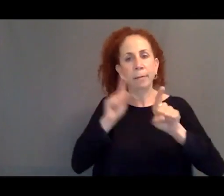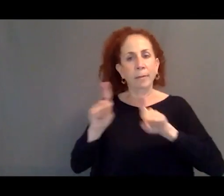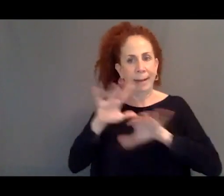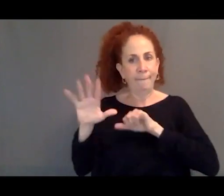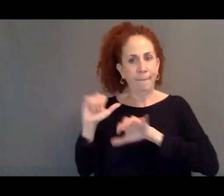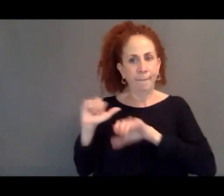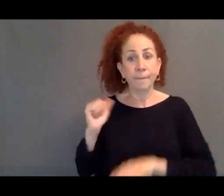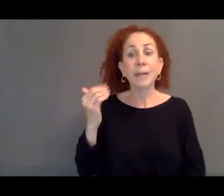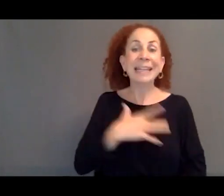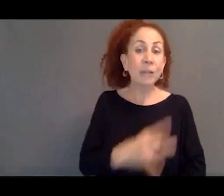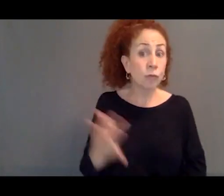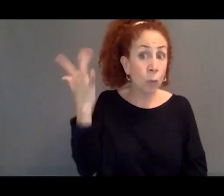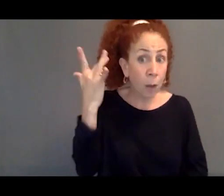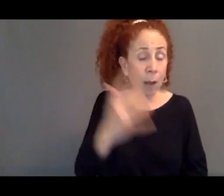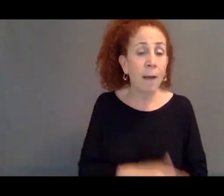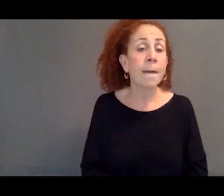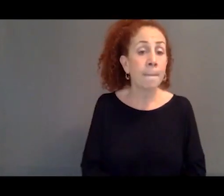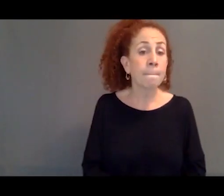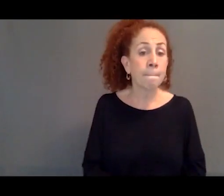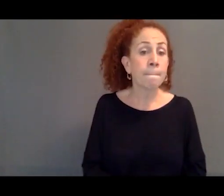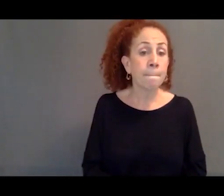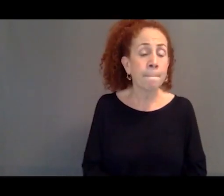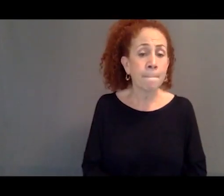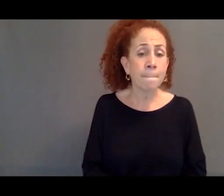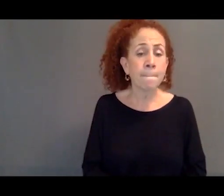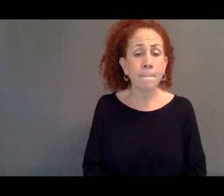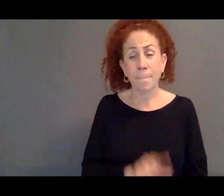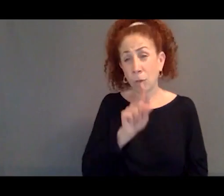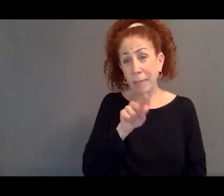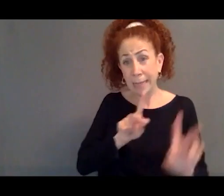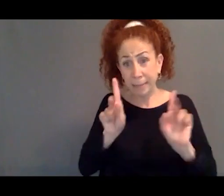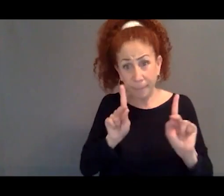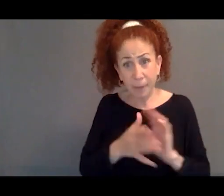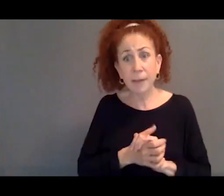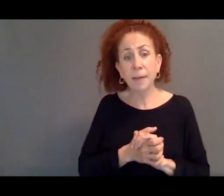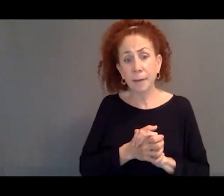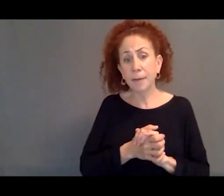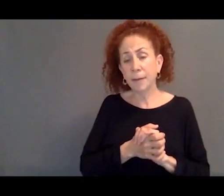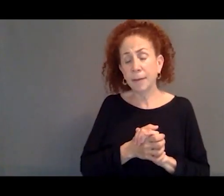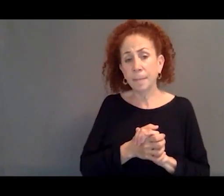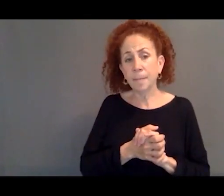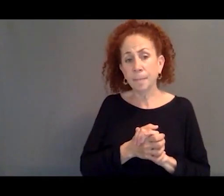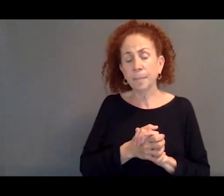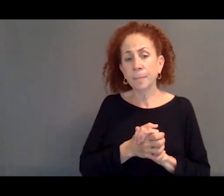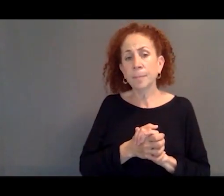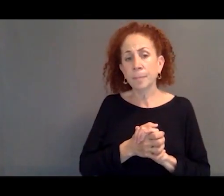is that those people have received